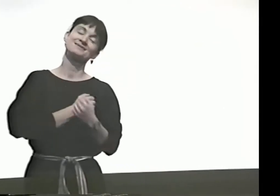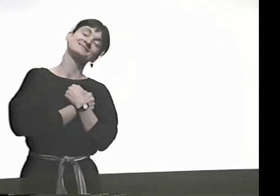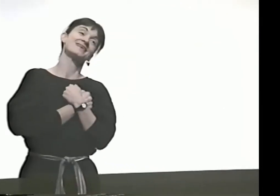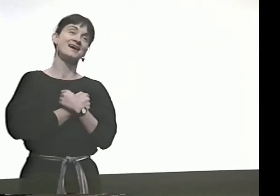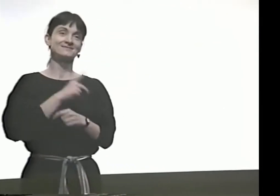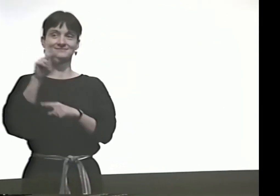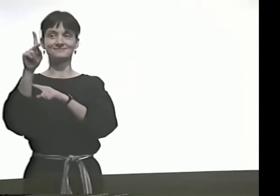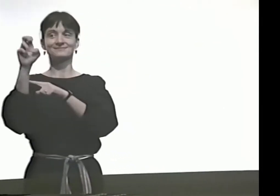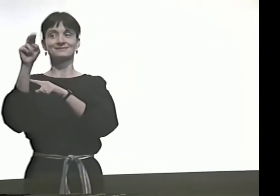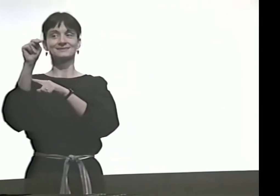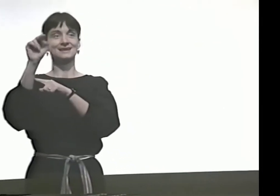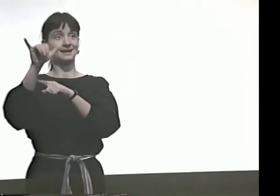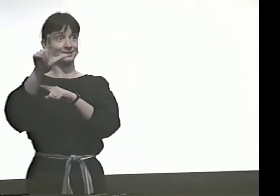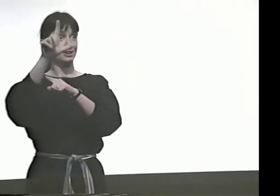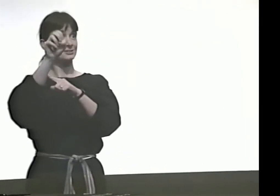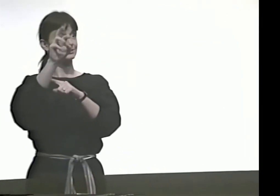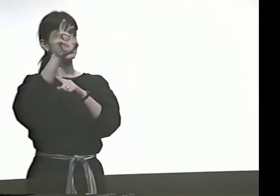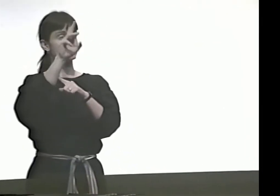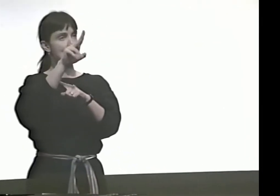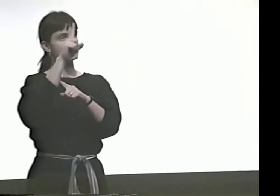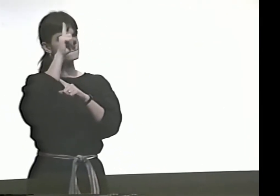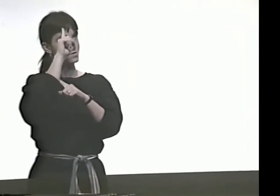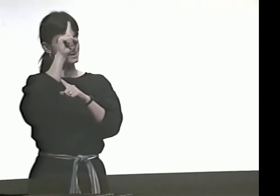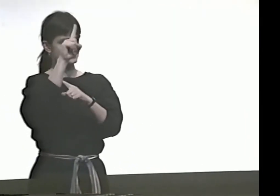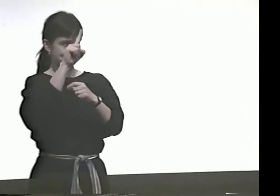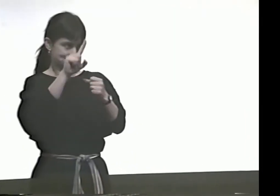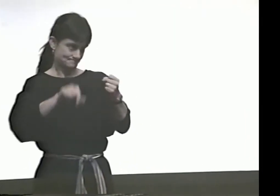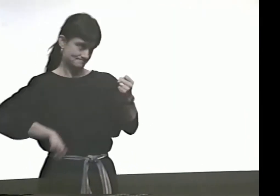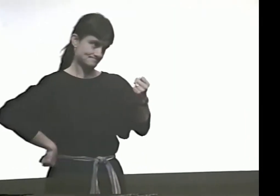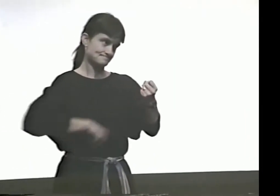AND I'D LIKE TO SAY THANK YOU TO MY LOVE KENNY LERNER